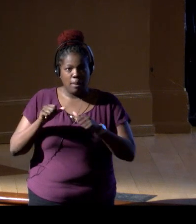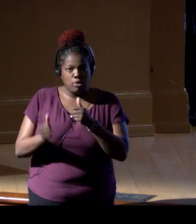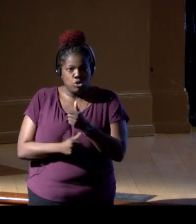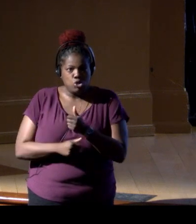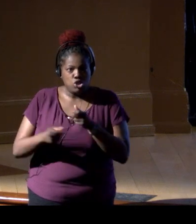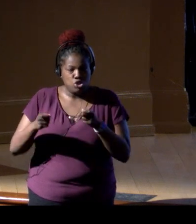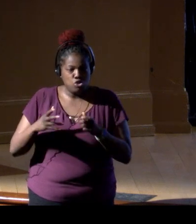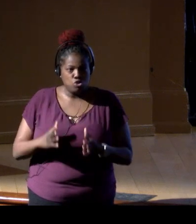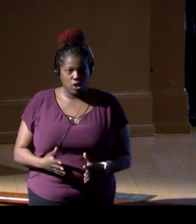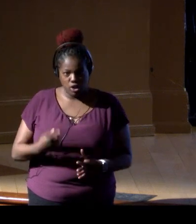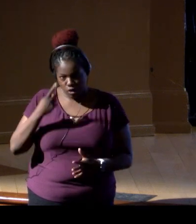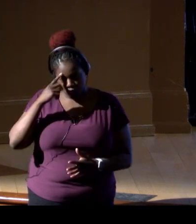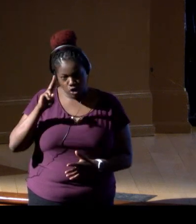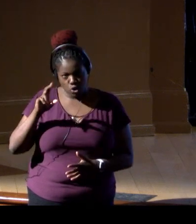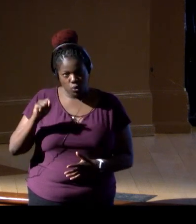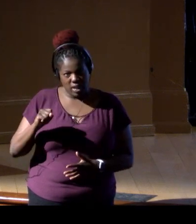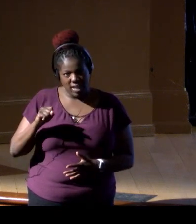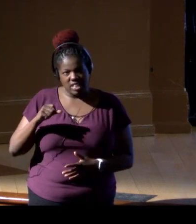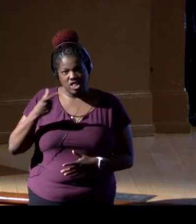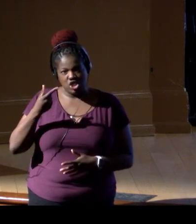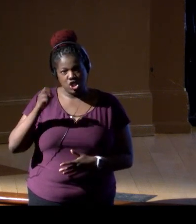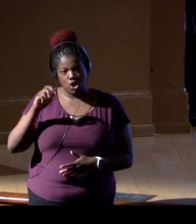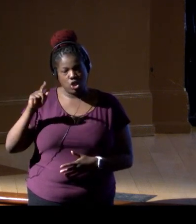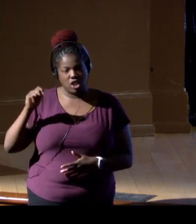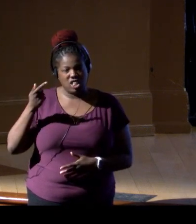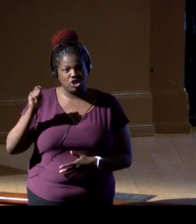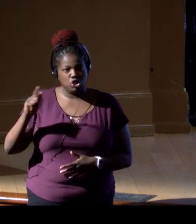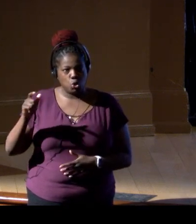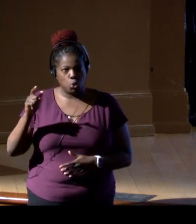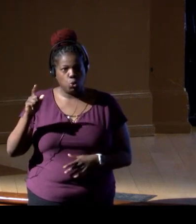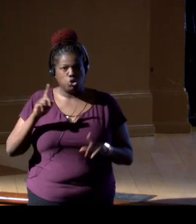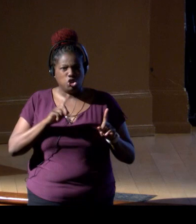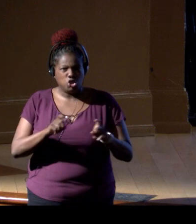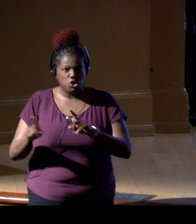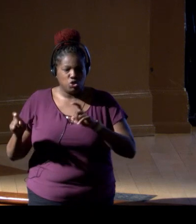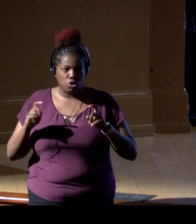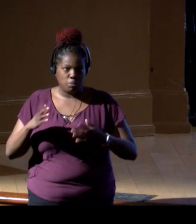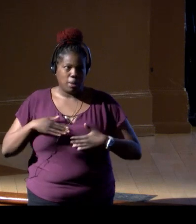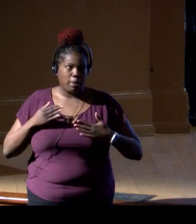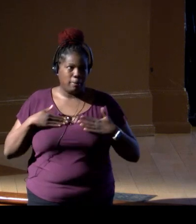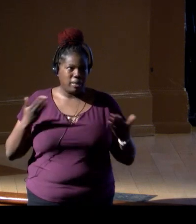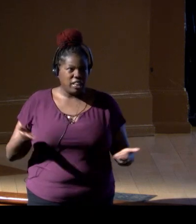of the US Geological Survey, and I'm so happy to be here, and I'm so grateful to be invited.